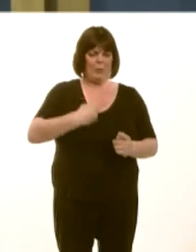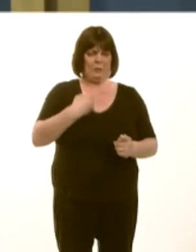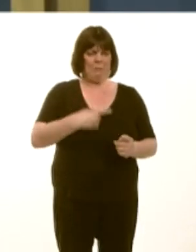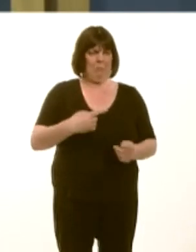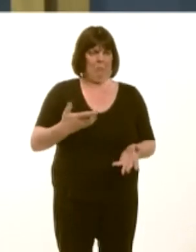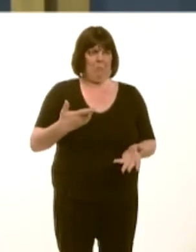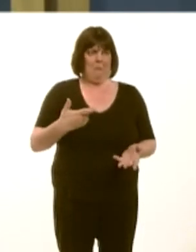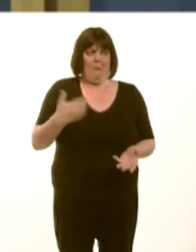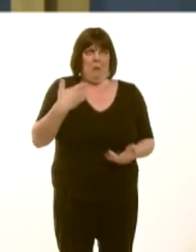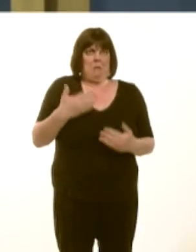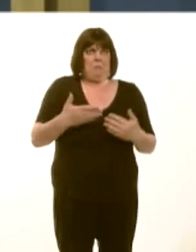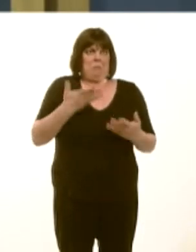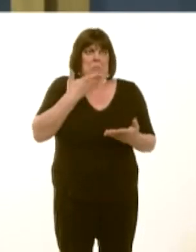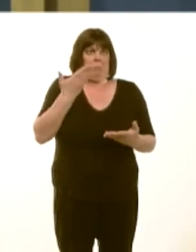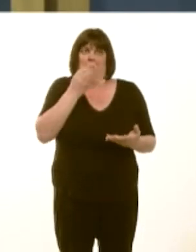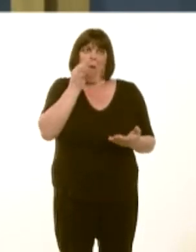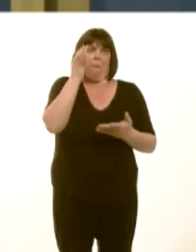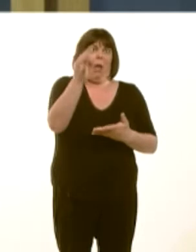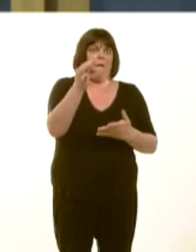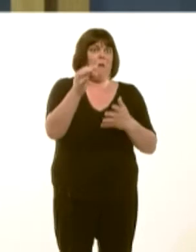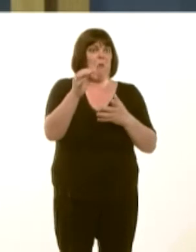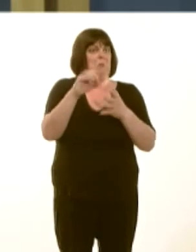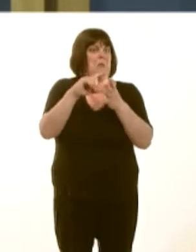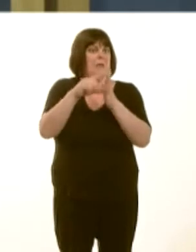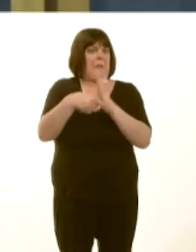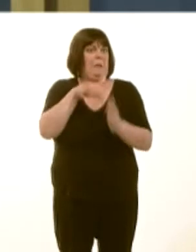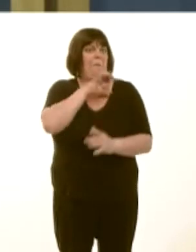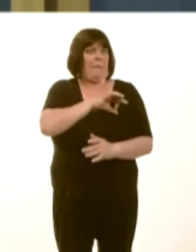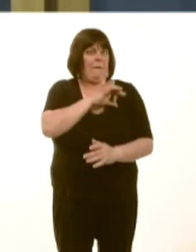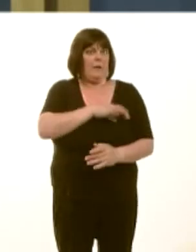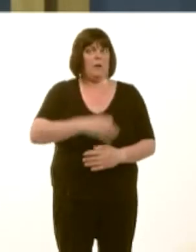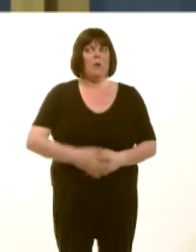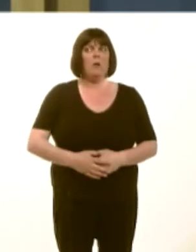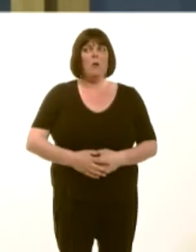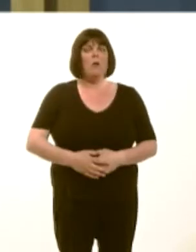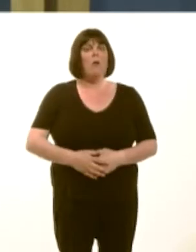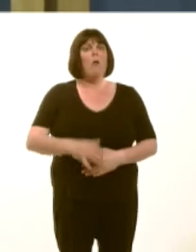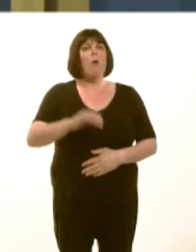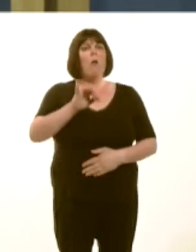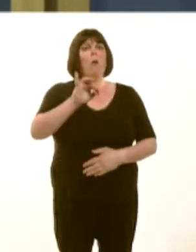have thought of applying for disability benefits or may not have done so through pride.